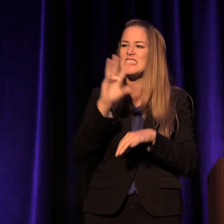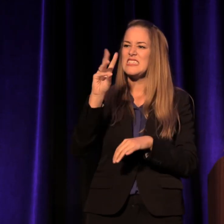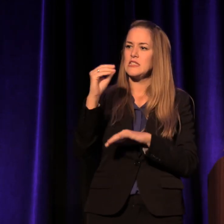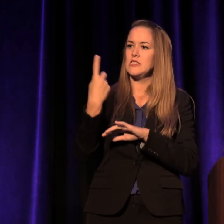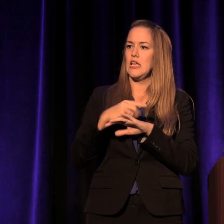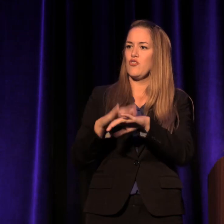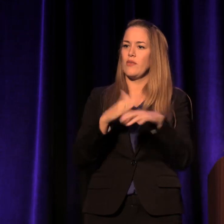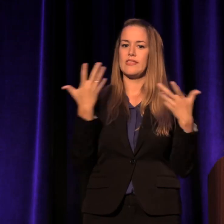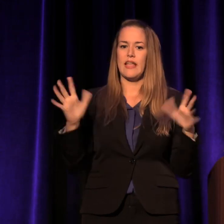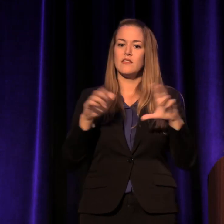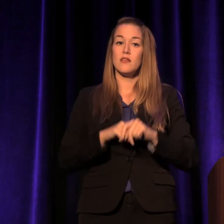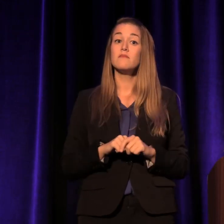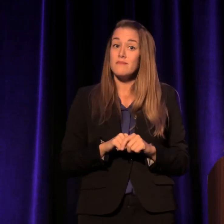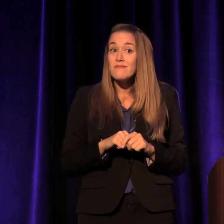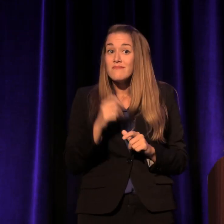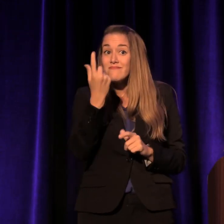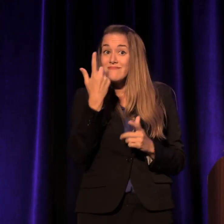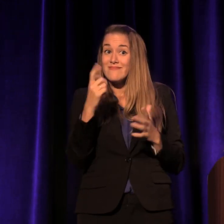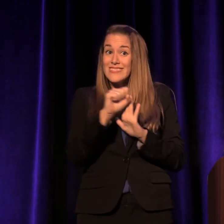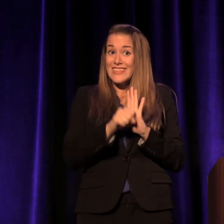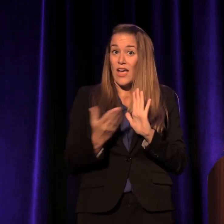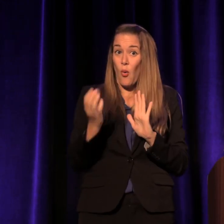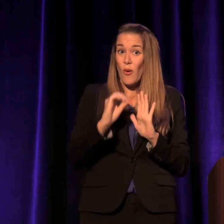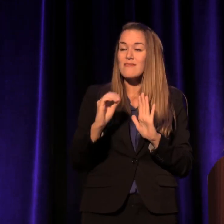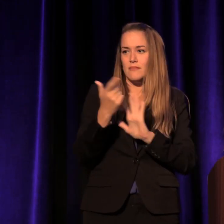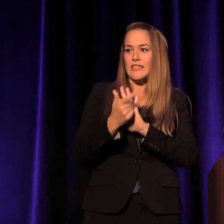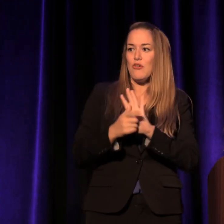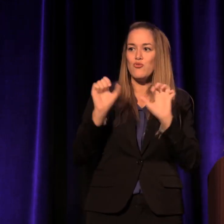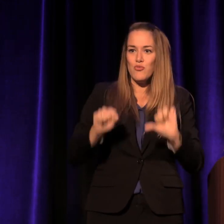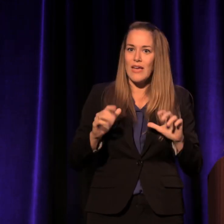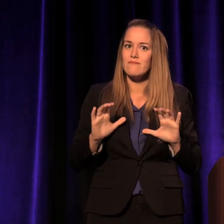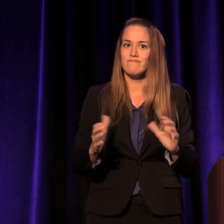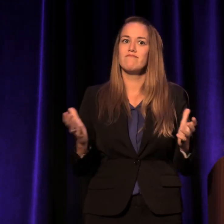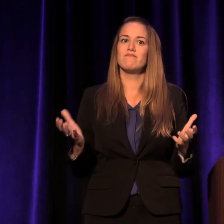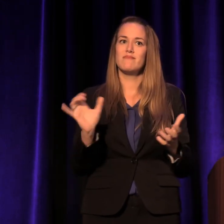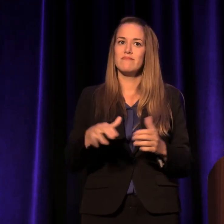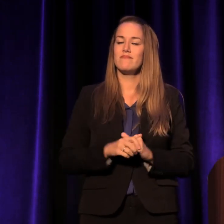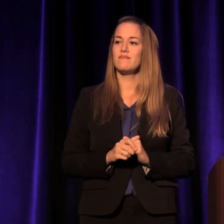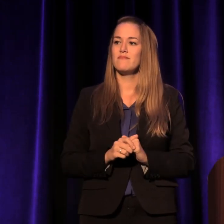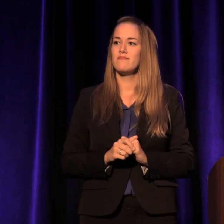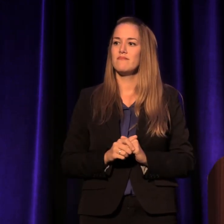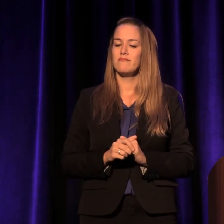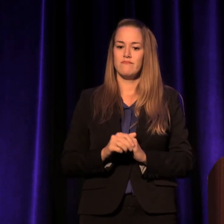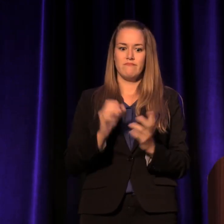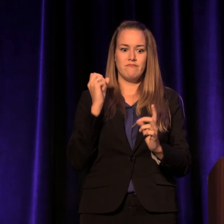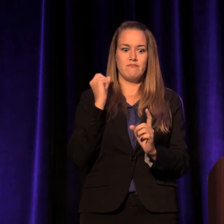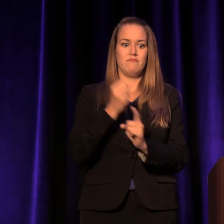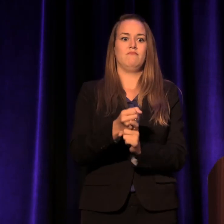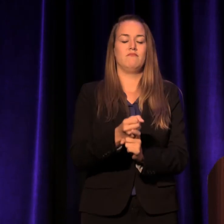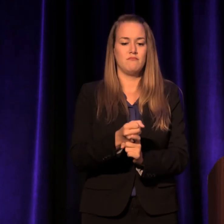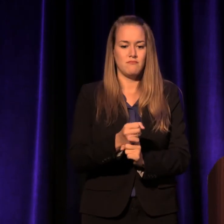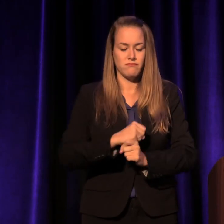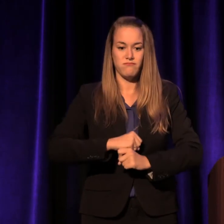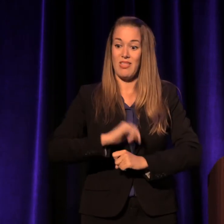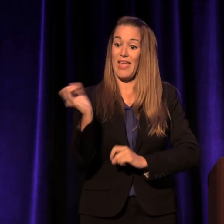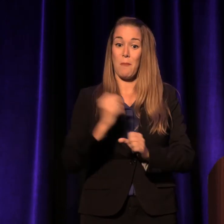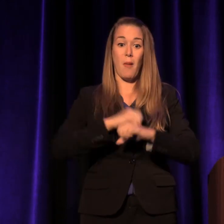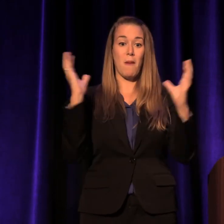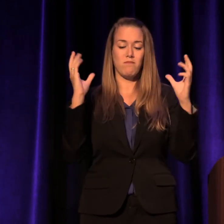which is legal in Oregon. Boom! Like a bomb going off, homeless.